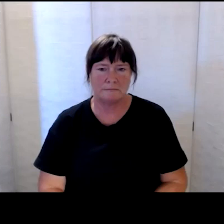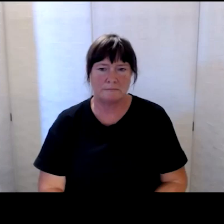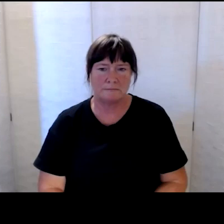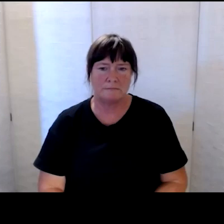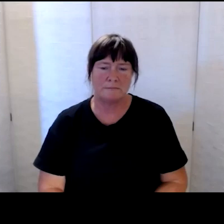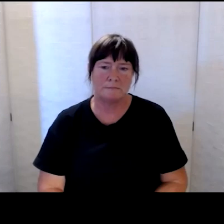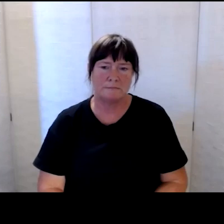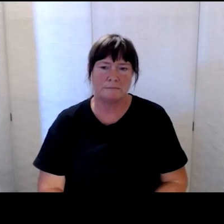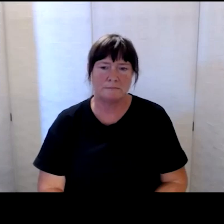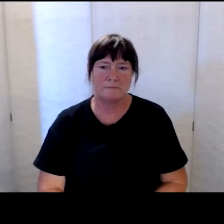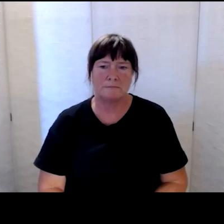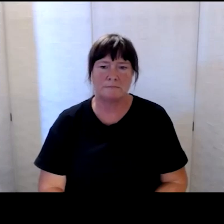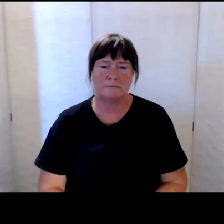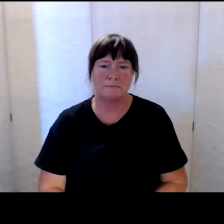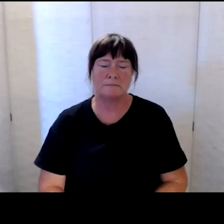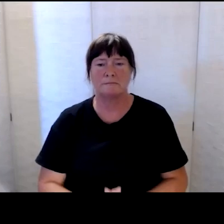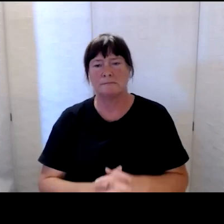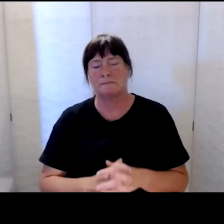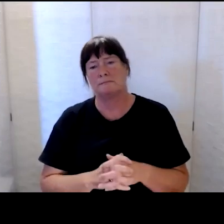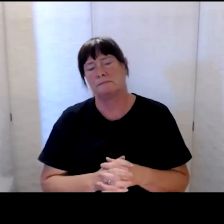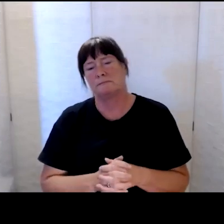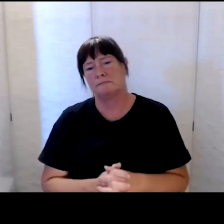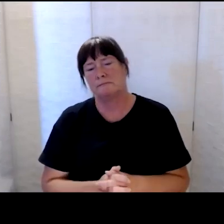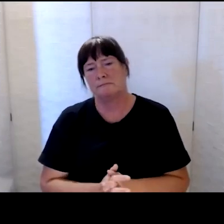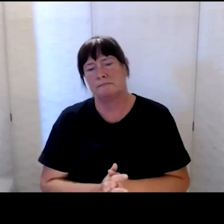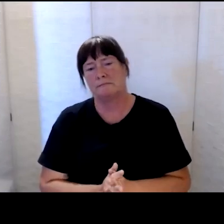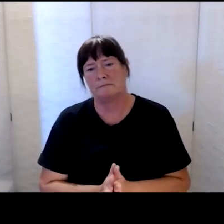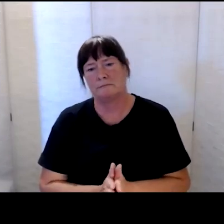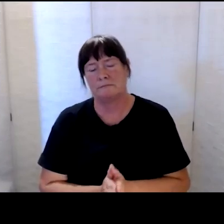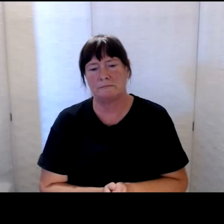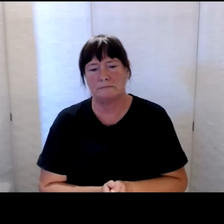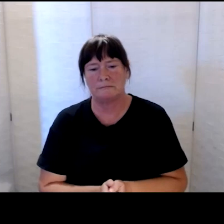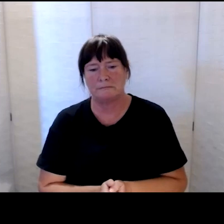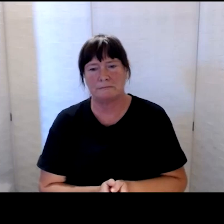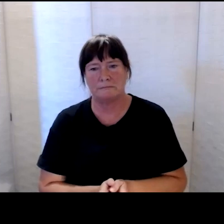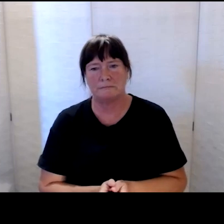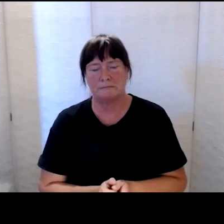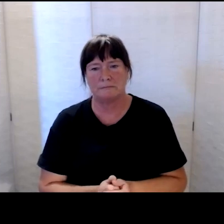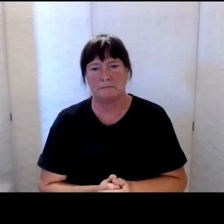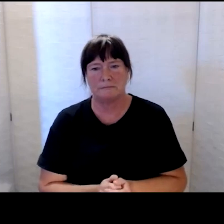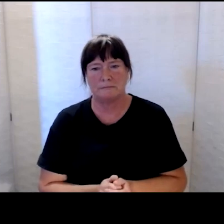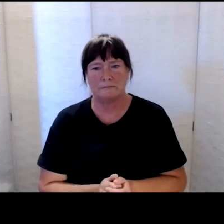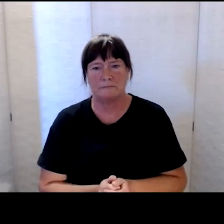He kaupapa o tēnei pō, Kotahitanga. Engari, te mea tuatahi,